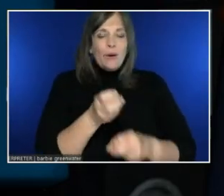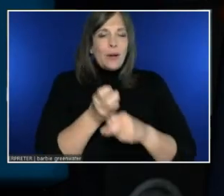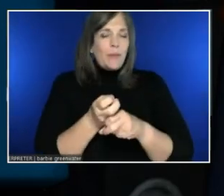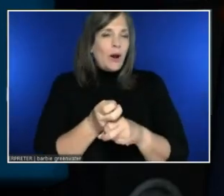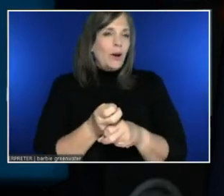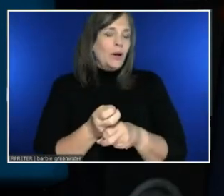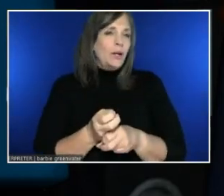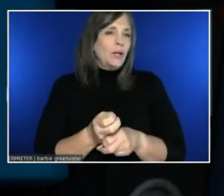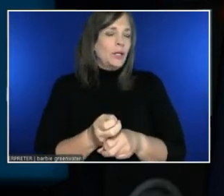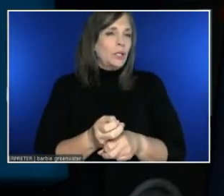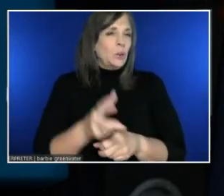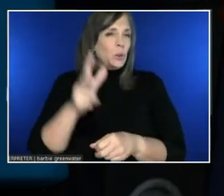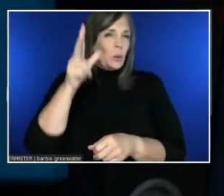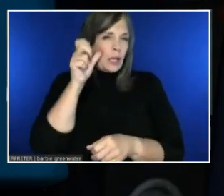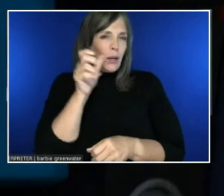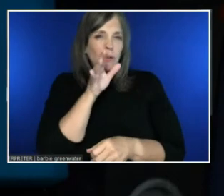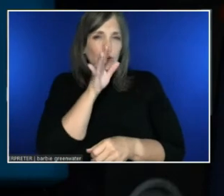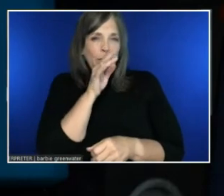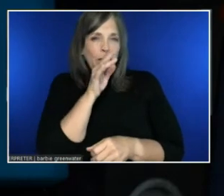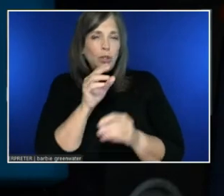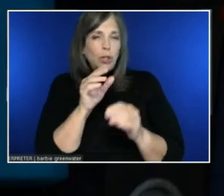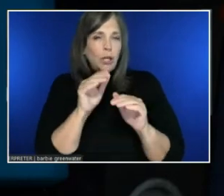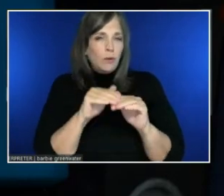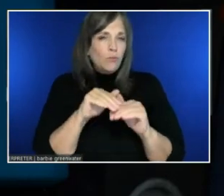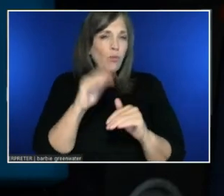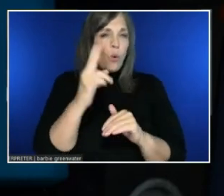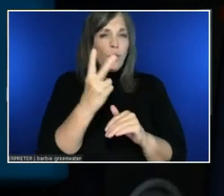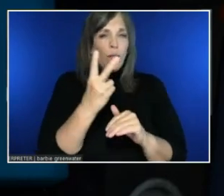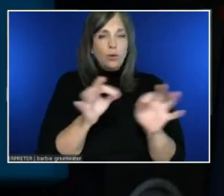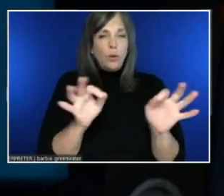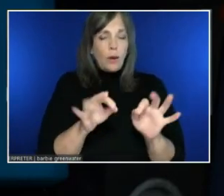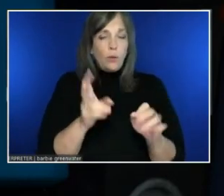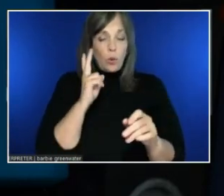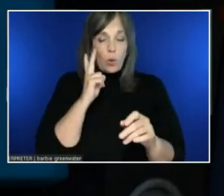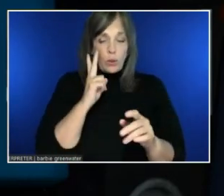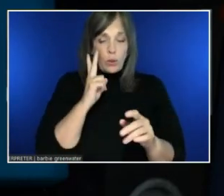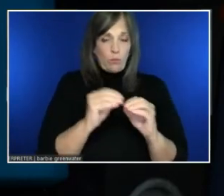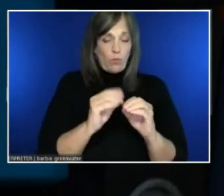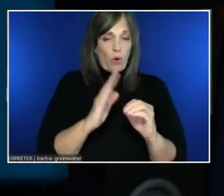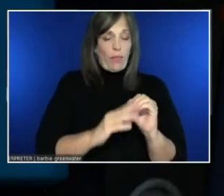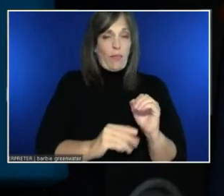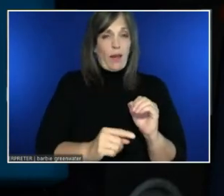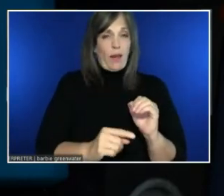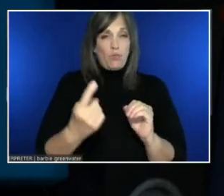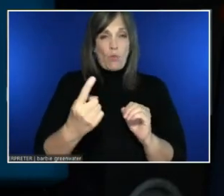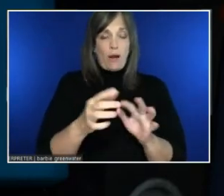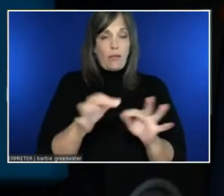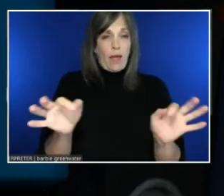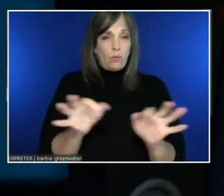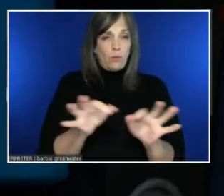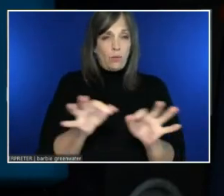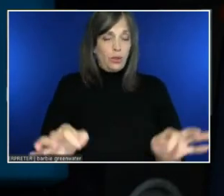languages. Or to see it in more than one language. But yeah.